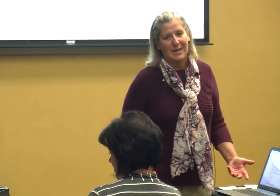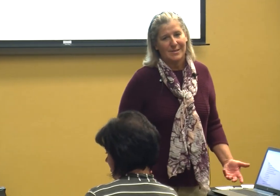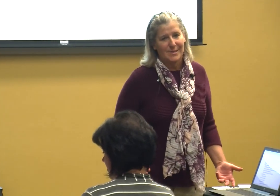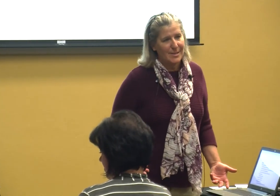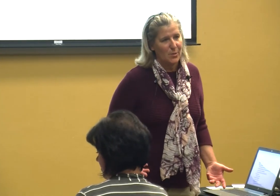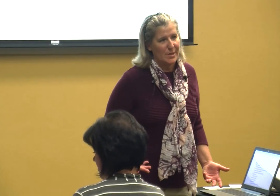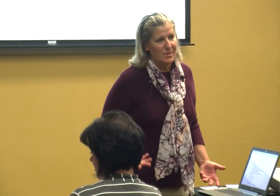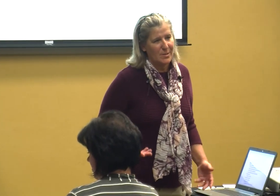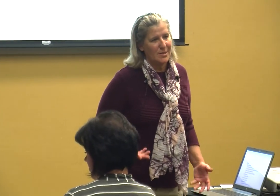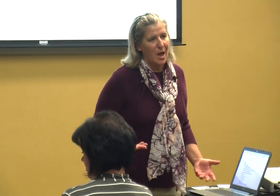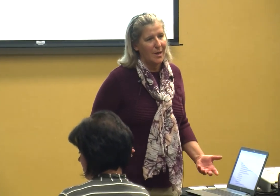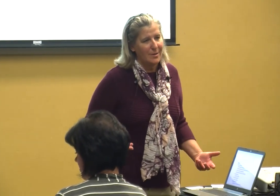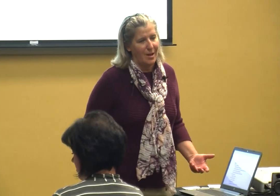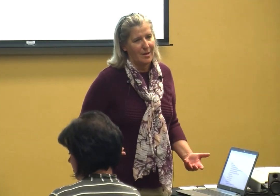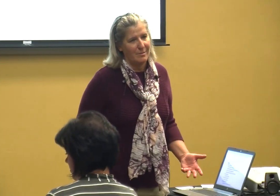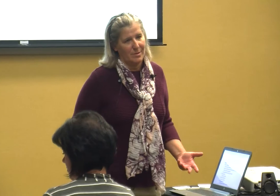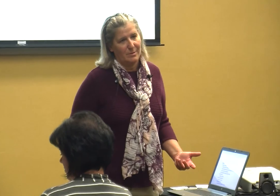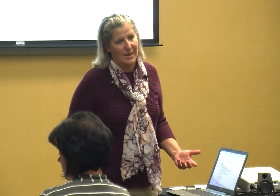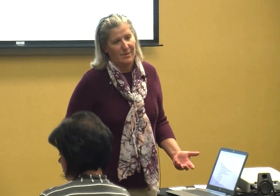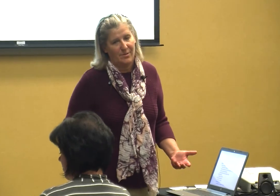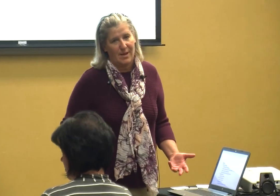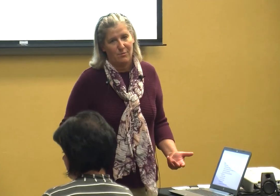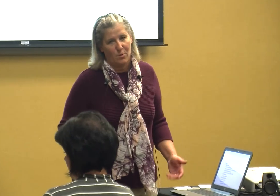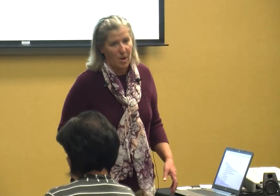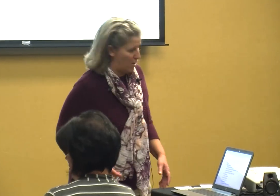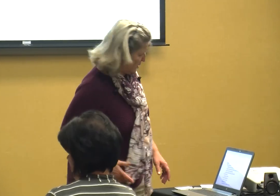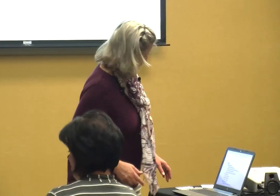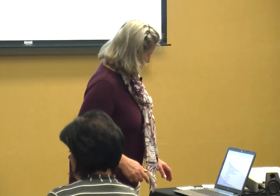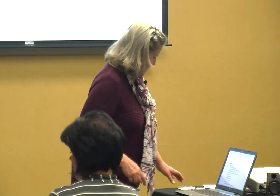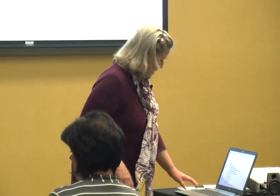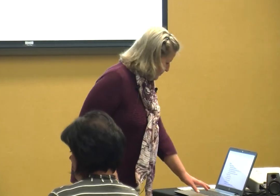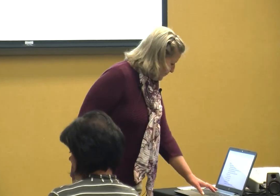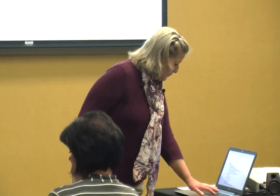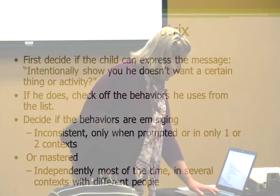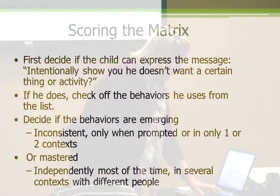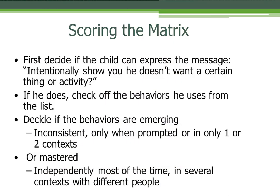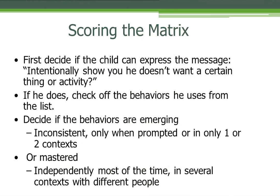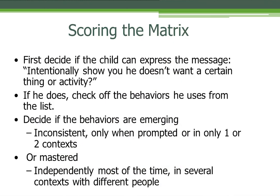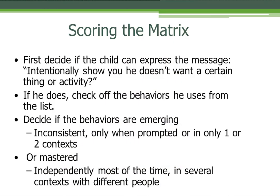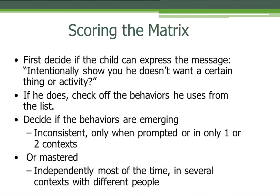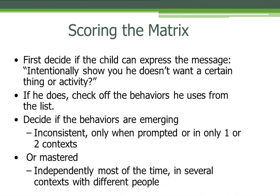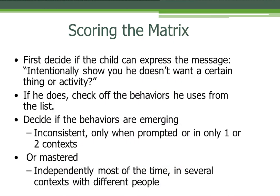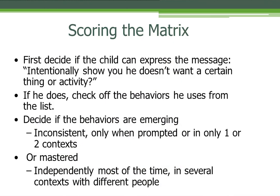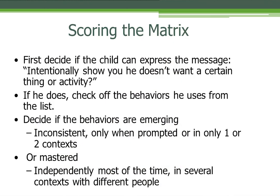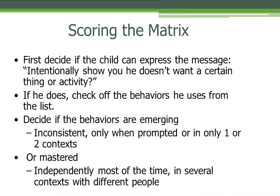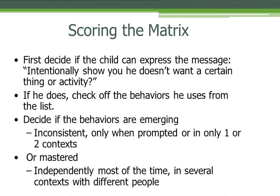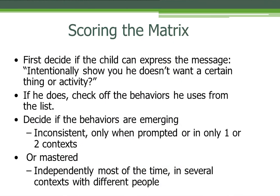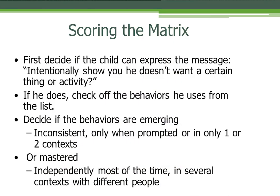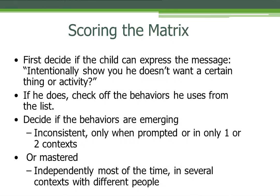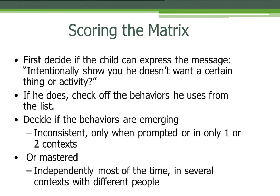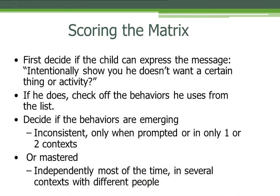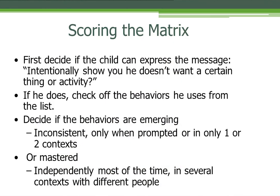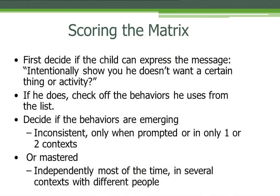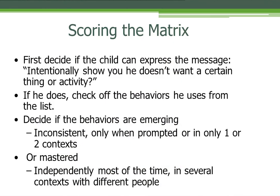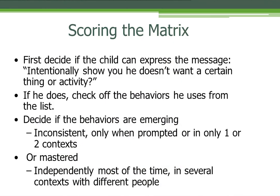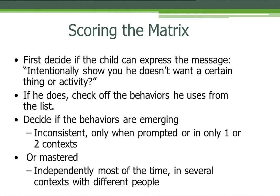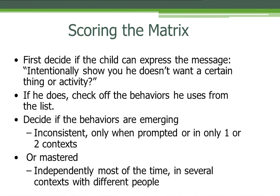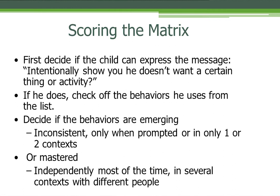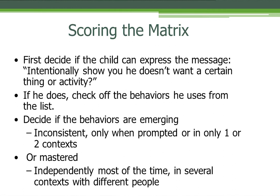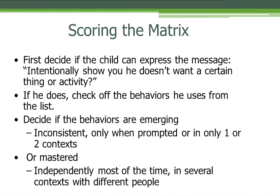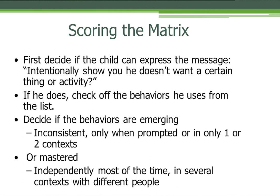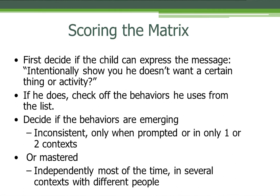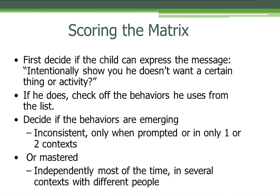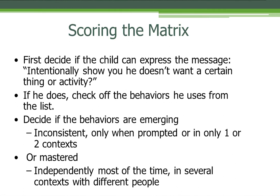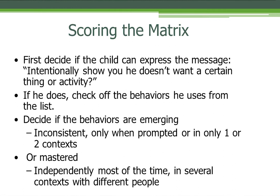to do it so it's not you're not gonna be insane for long okay when you score the matrix then you